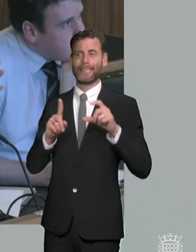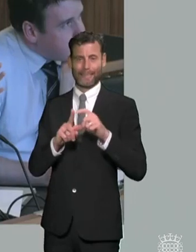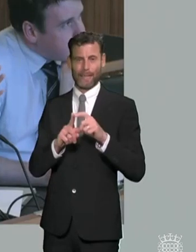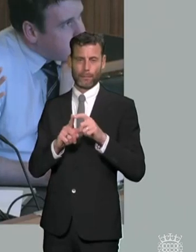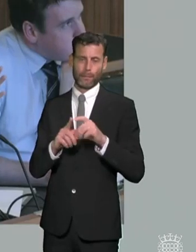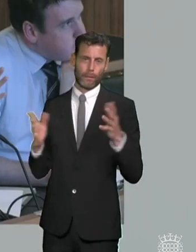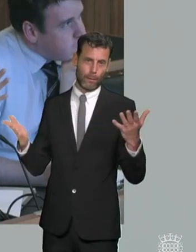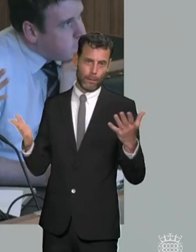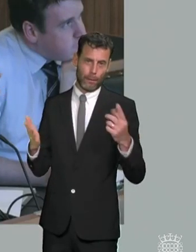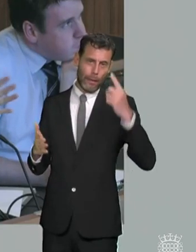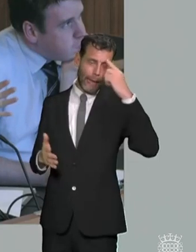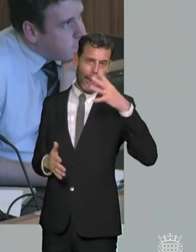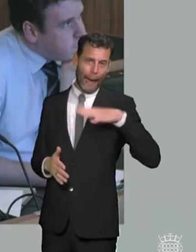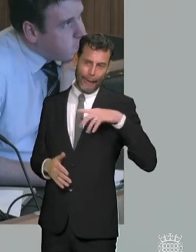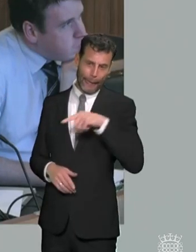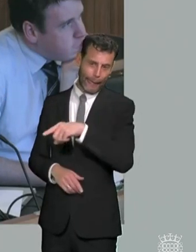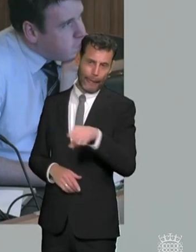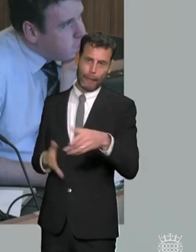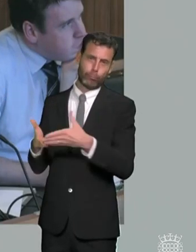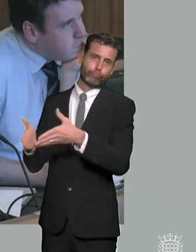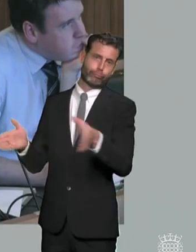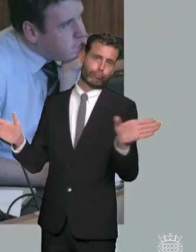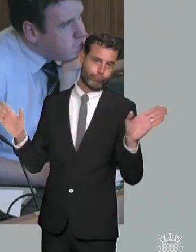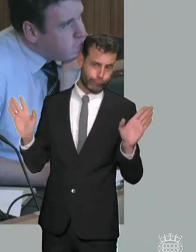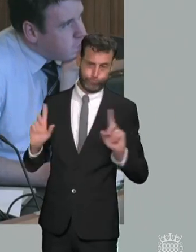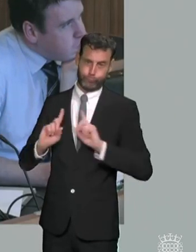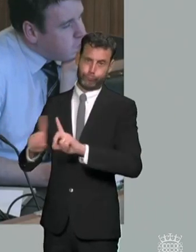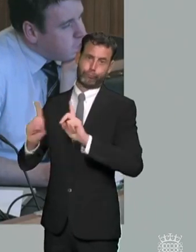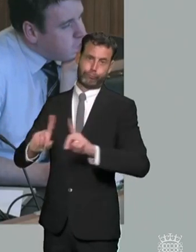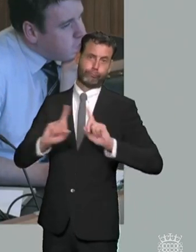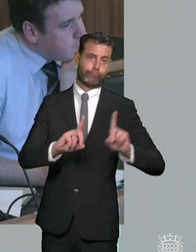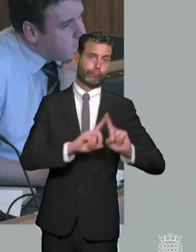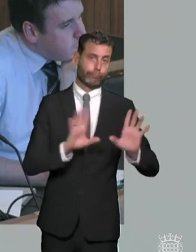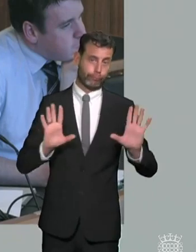of different needs as you've just described ally and you know i'm not an expert in this at all but